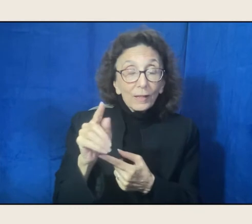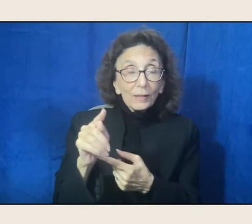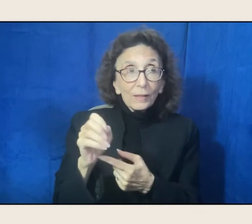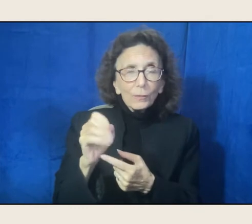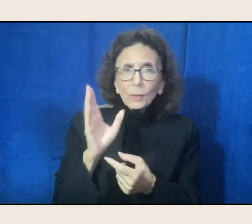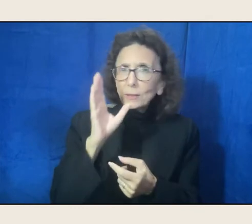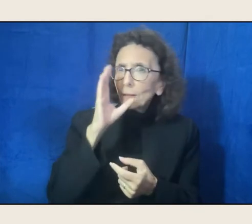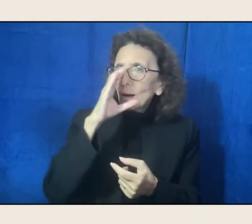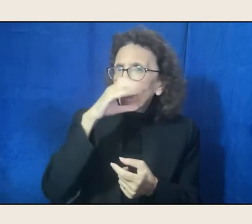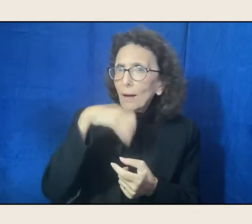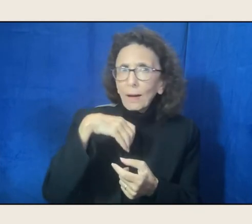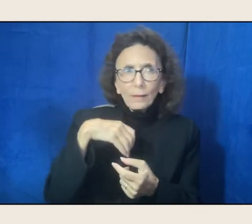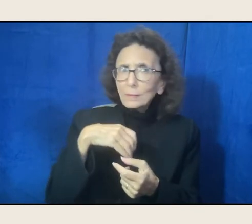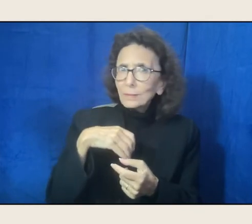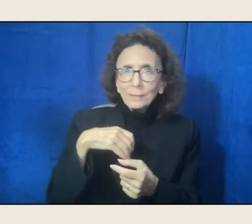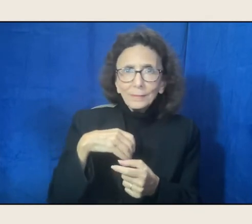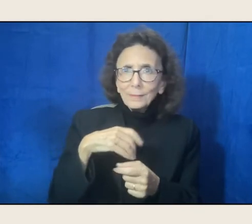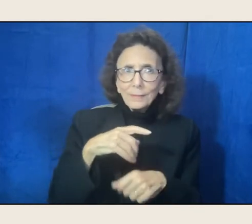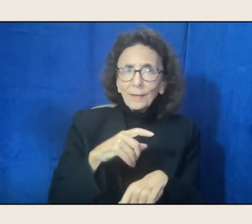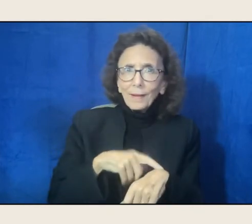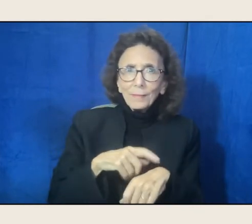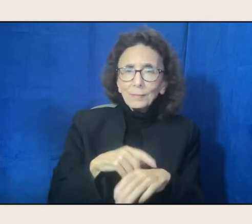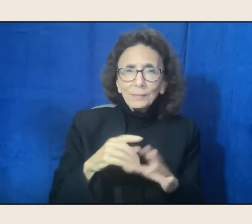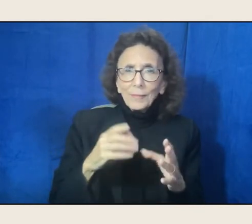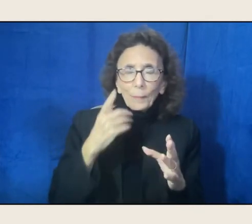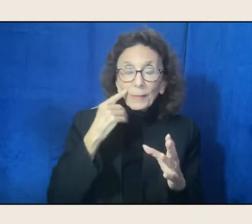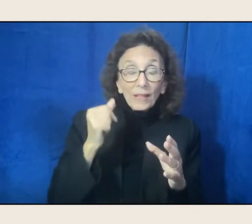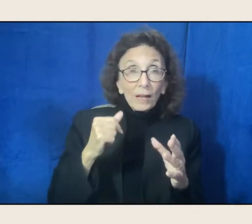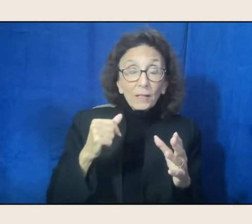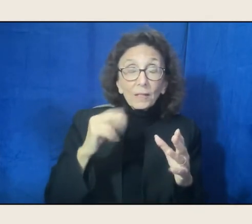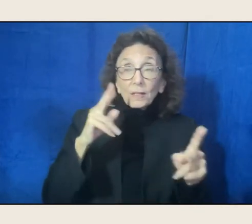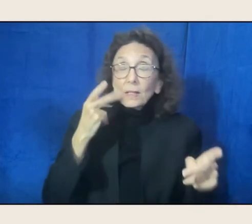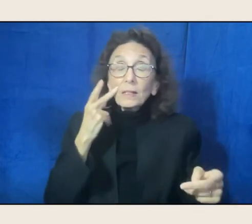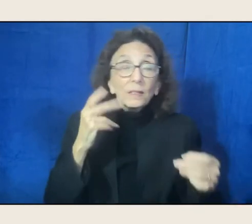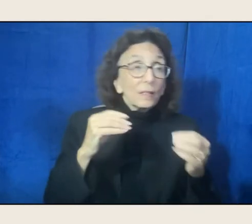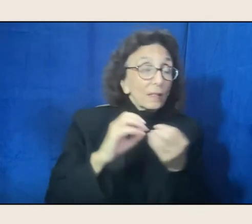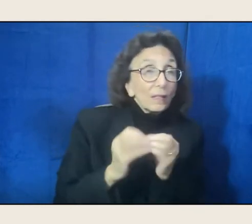in that there was, because of all these things going on, and the pandemic, when we didn't know,